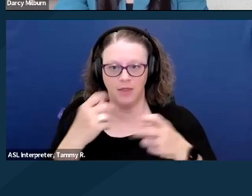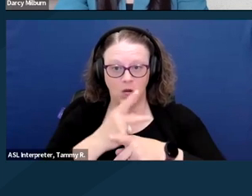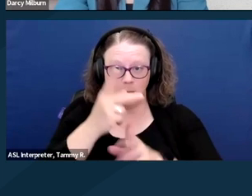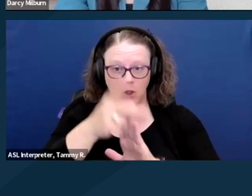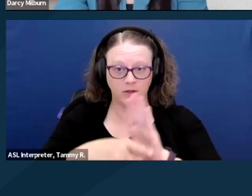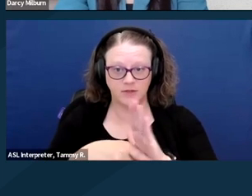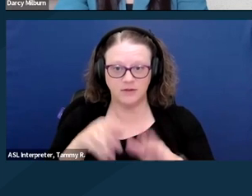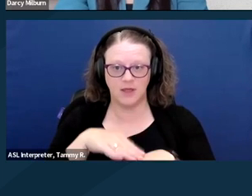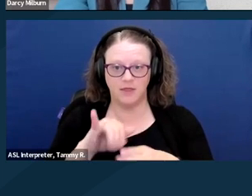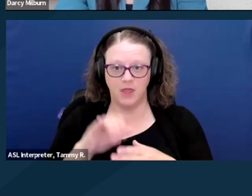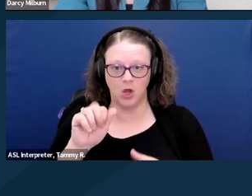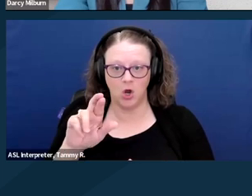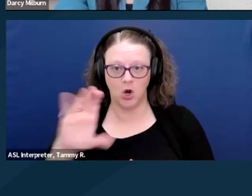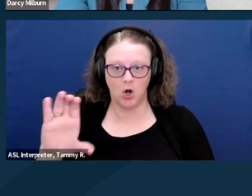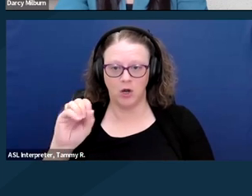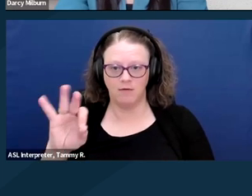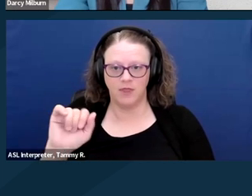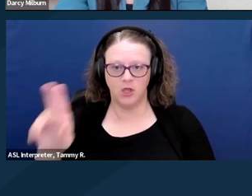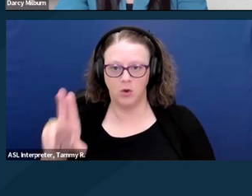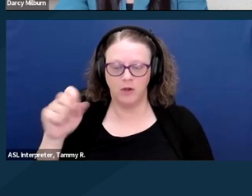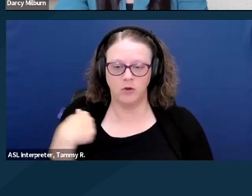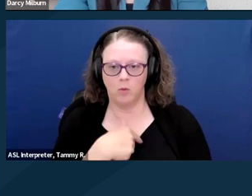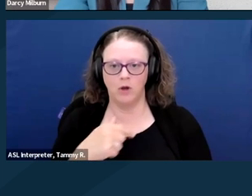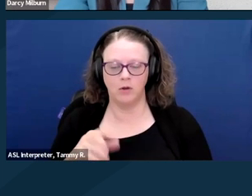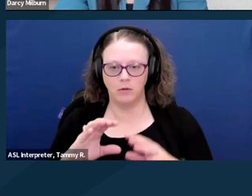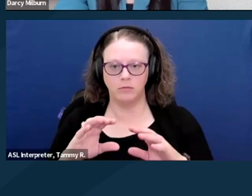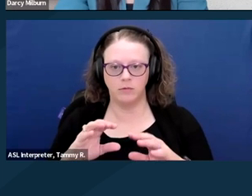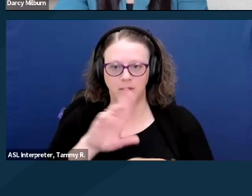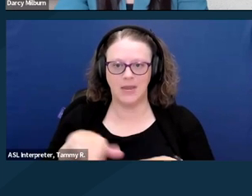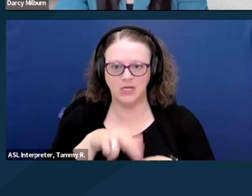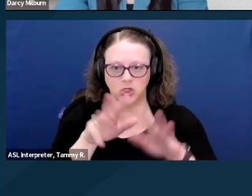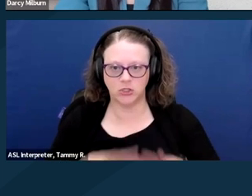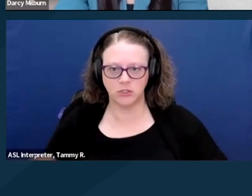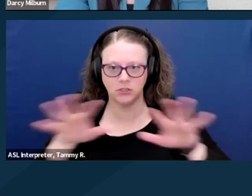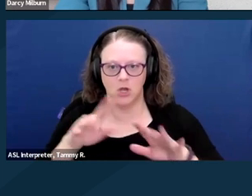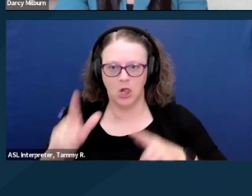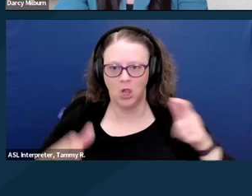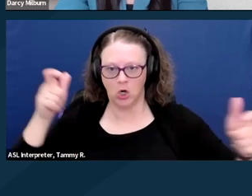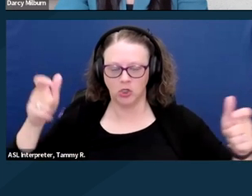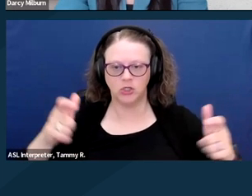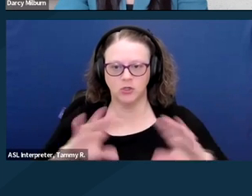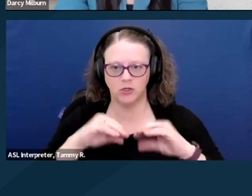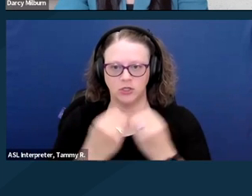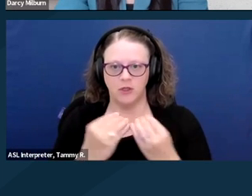We're the nation's largest organization that works from the grassroots to the federal level